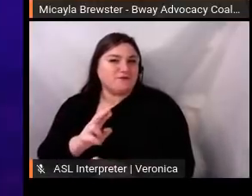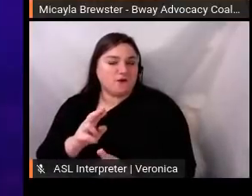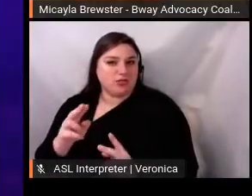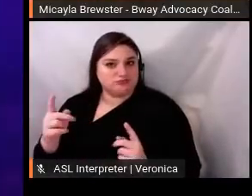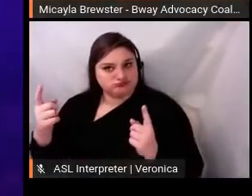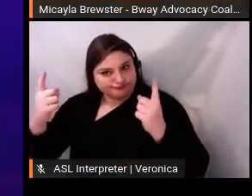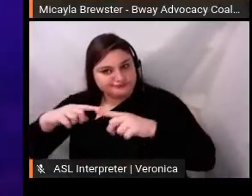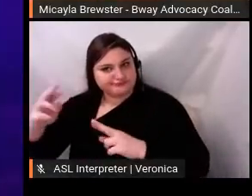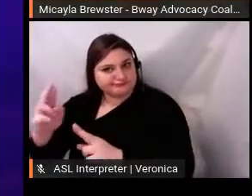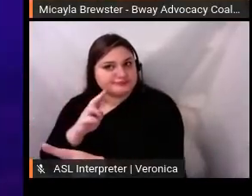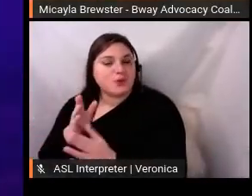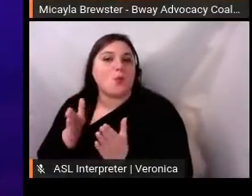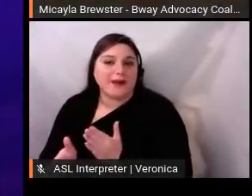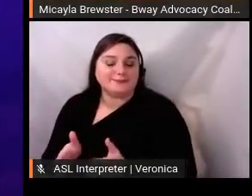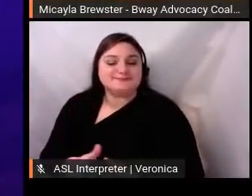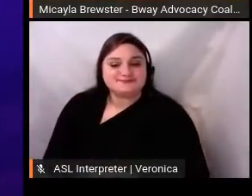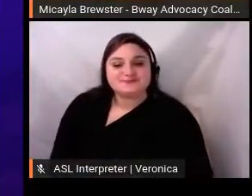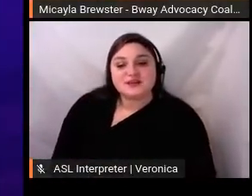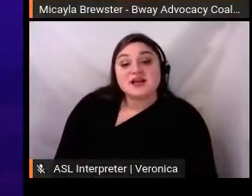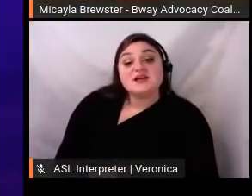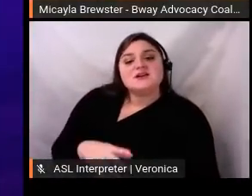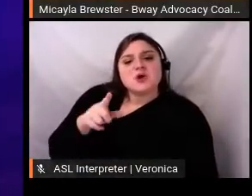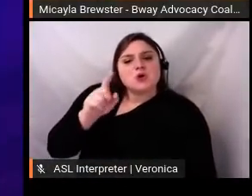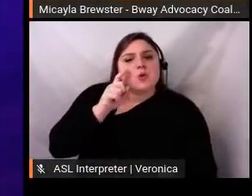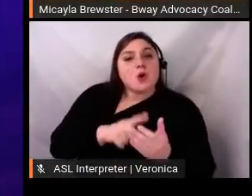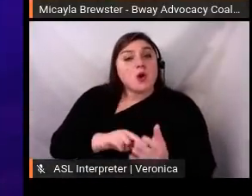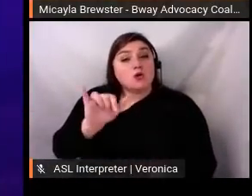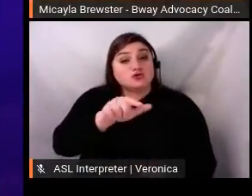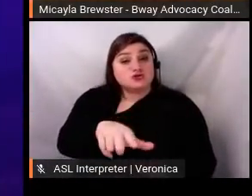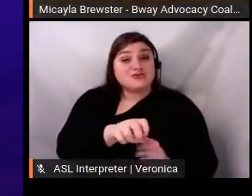we wrote dates and times of the events to make sure that anyone